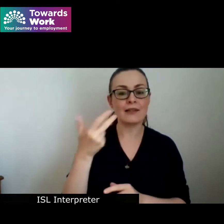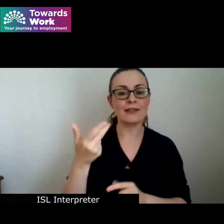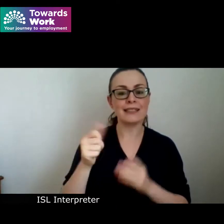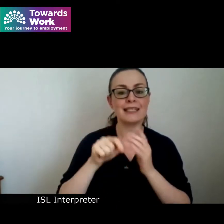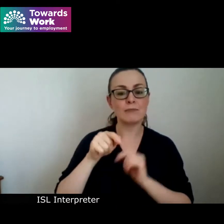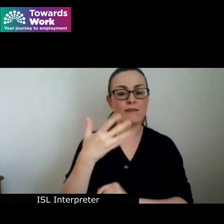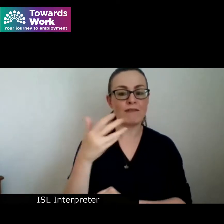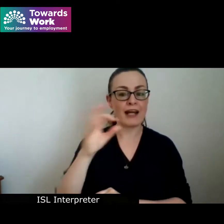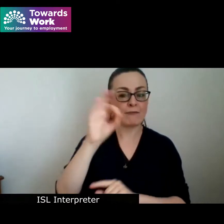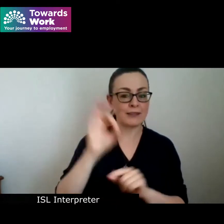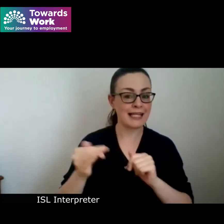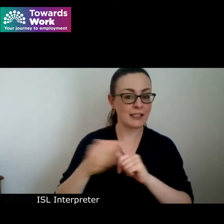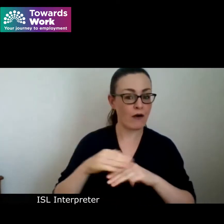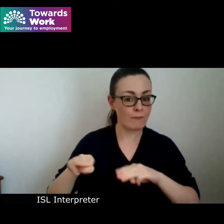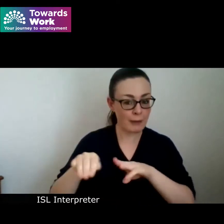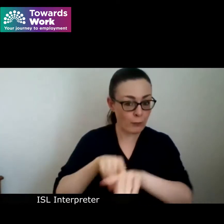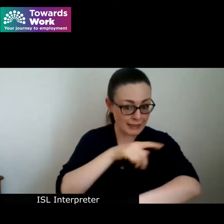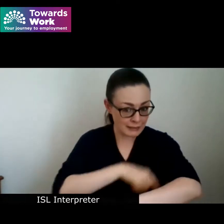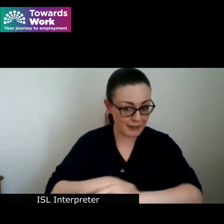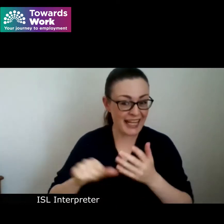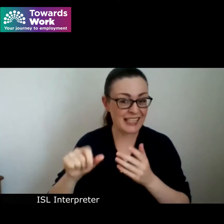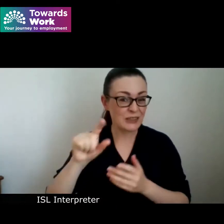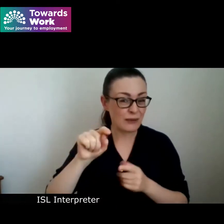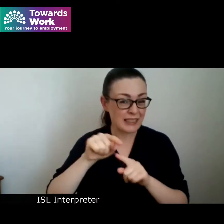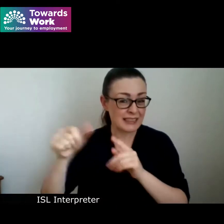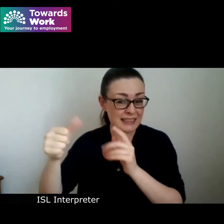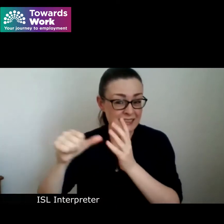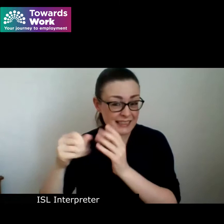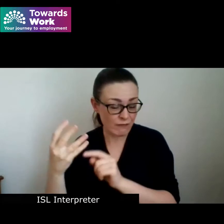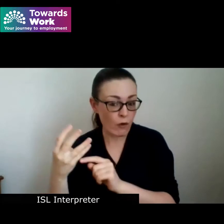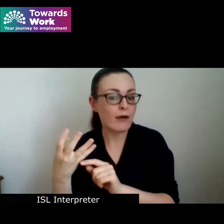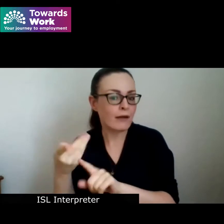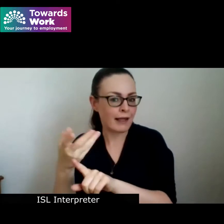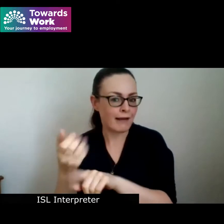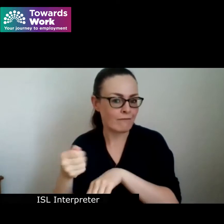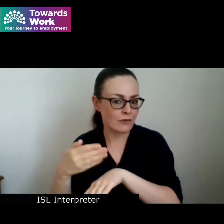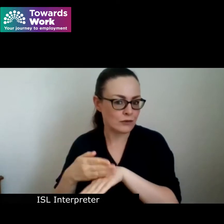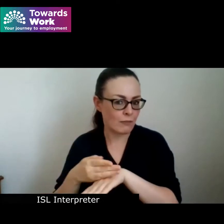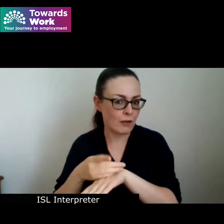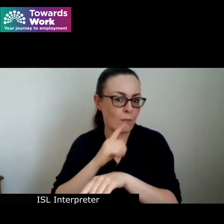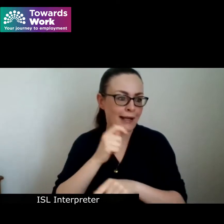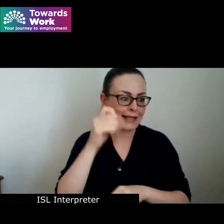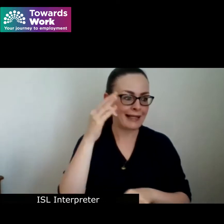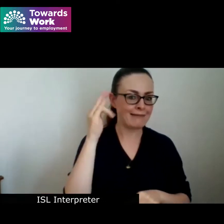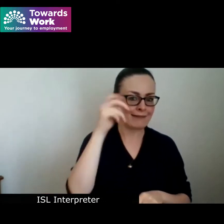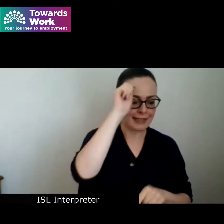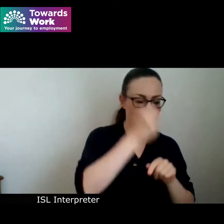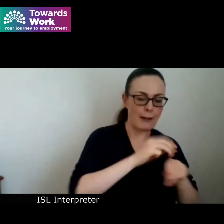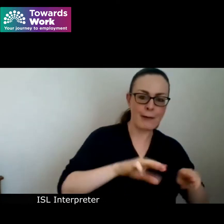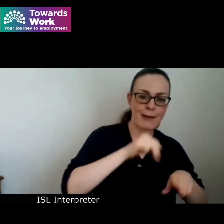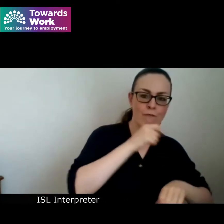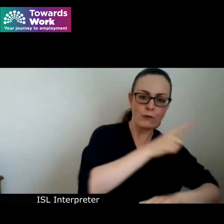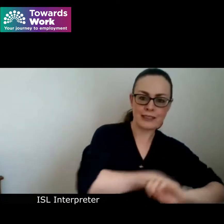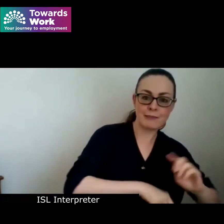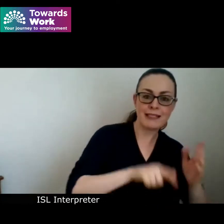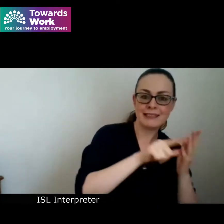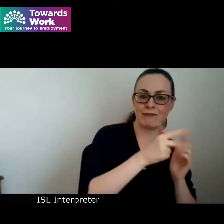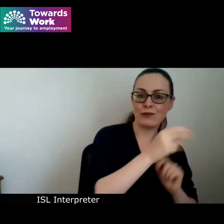age 20 to 64 are in employment this is compared to 73% percent of people without a disability